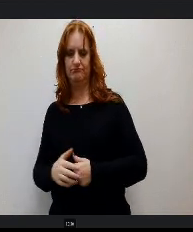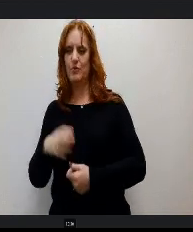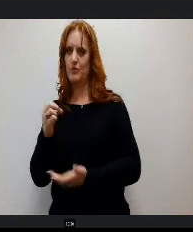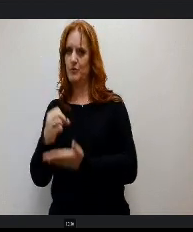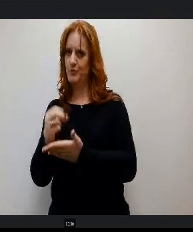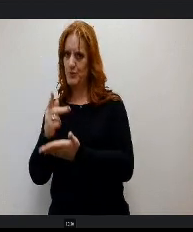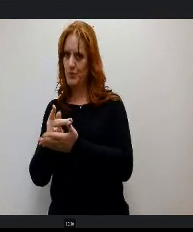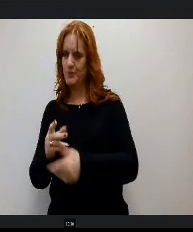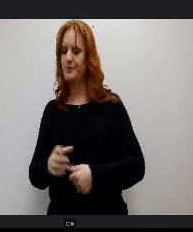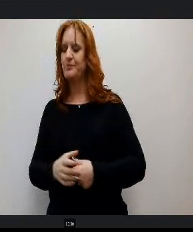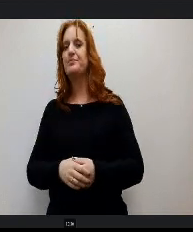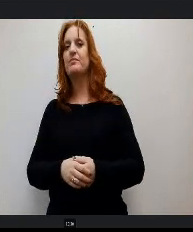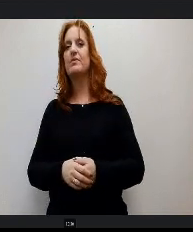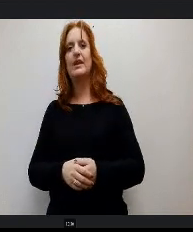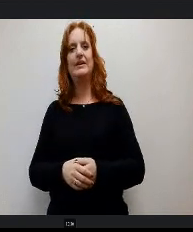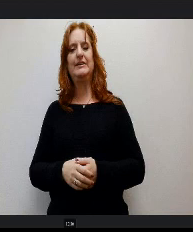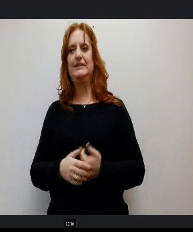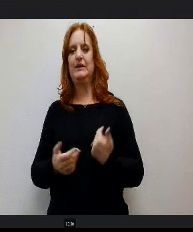We have yet to determine whether or not.